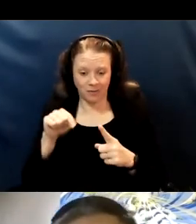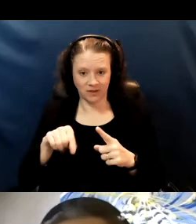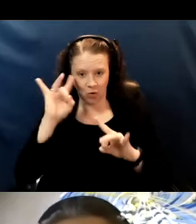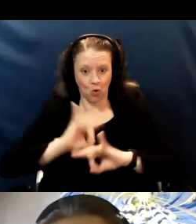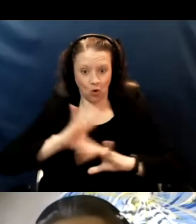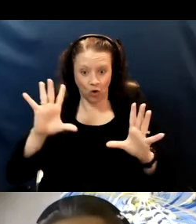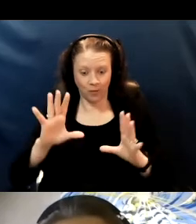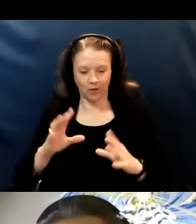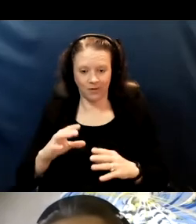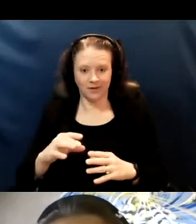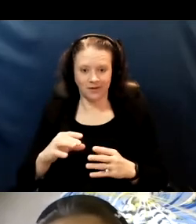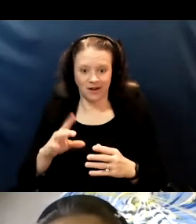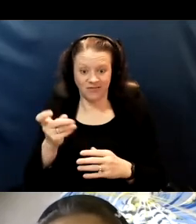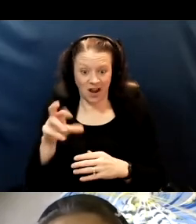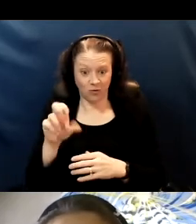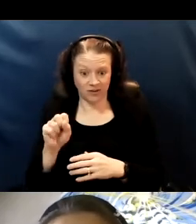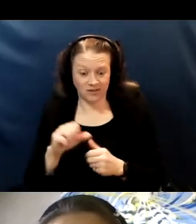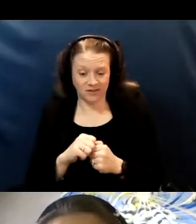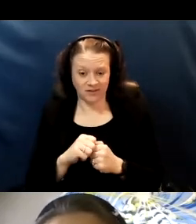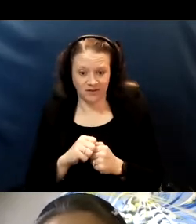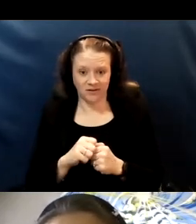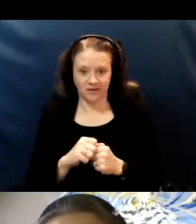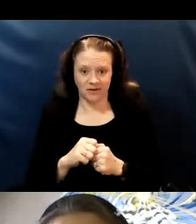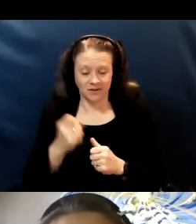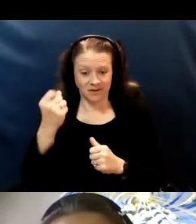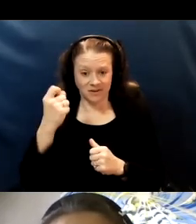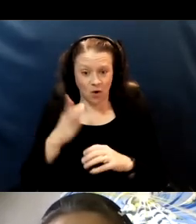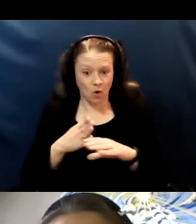not a rare outcome considering that over half a million people have died